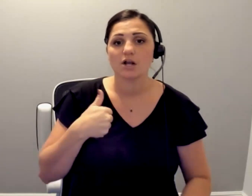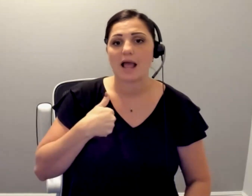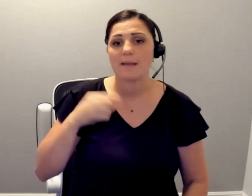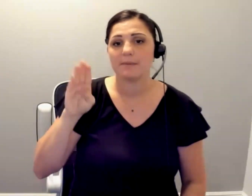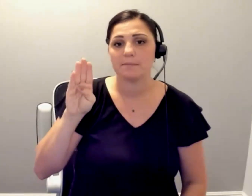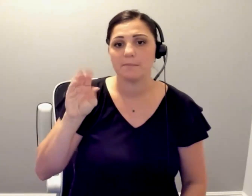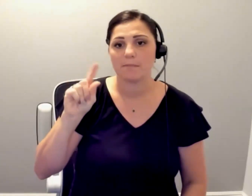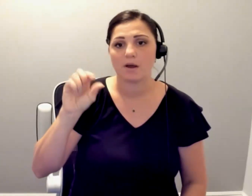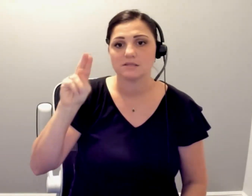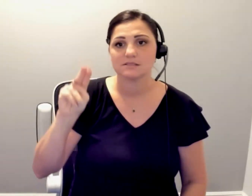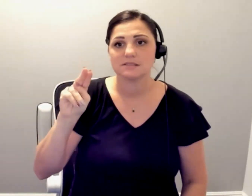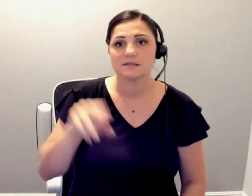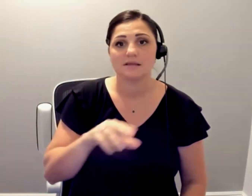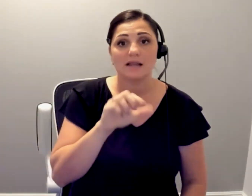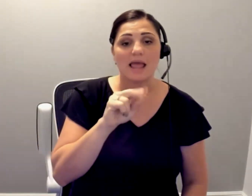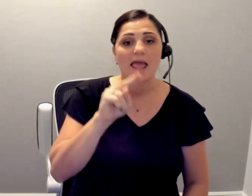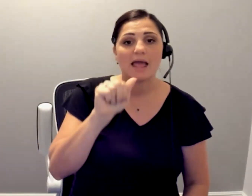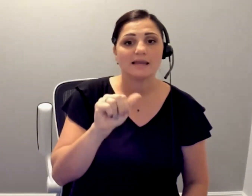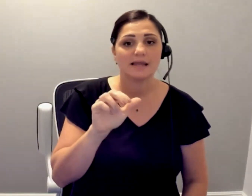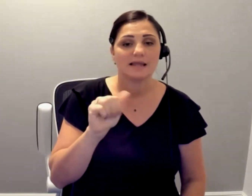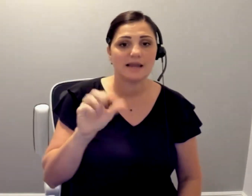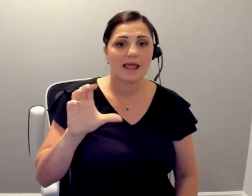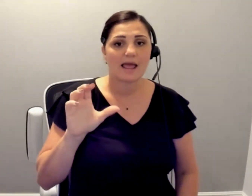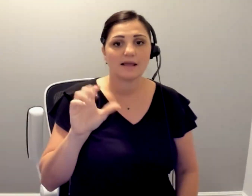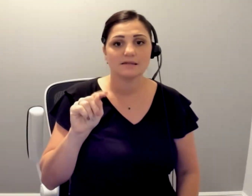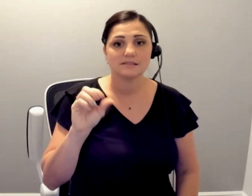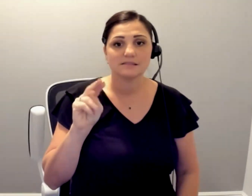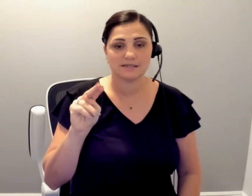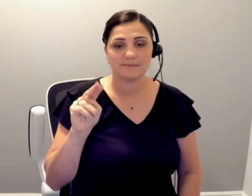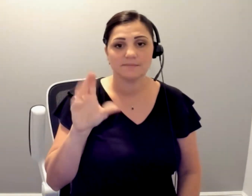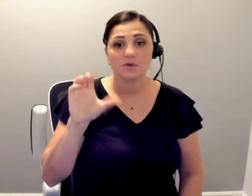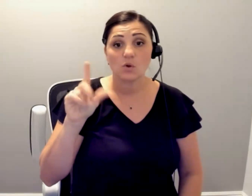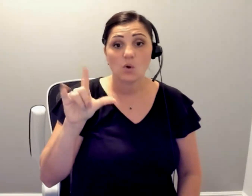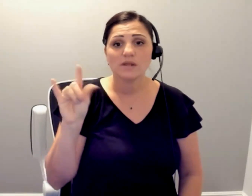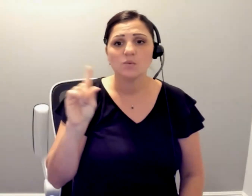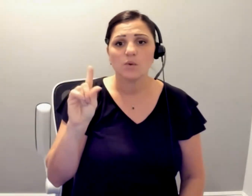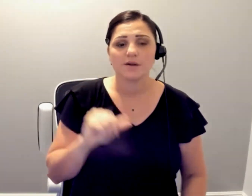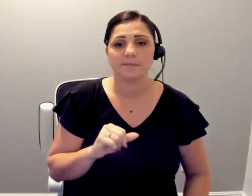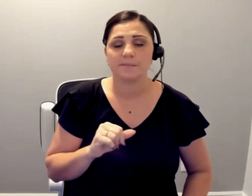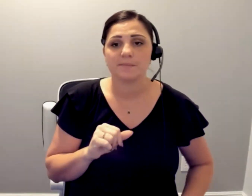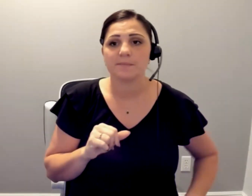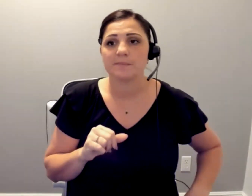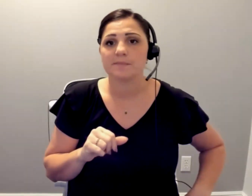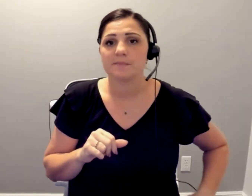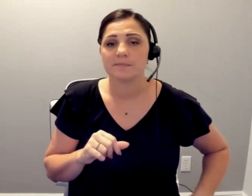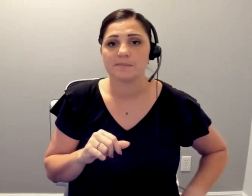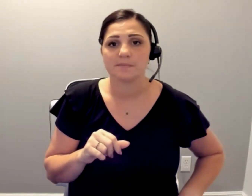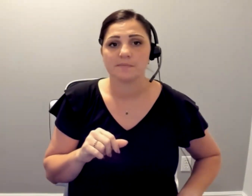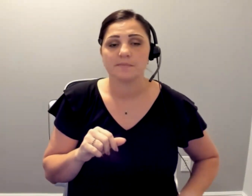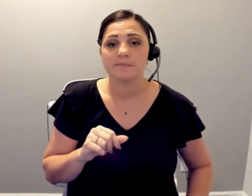: And I guess we did not really talk too much about that in the beginning. You all are from all over so we are in Massachusetts and Easterseals Massachusetts but in the campaign committee we live all over the state of Massachusetts so if the campaign members want to say where they are so I am in Boston. Anna, where you? : I live in Athens.